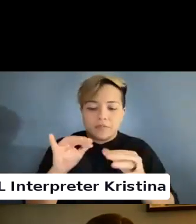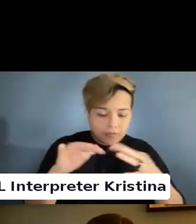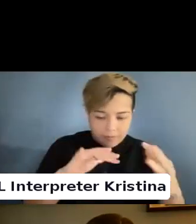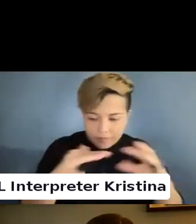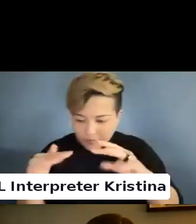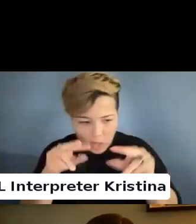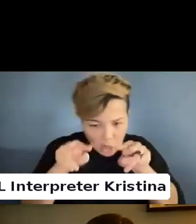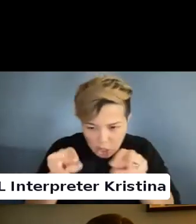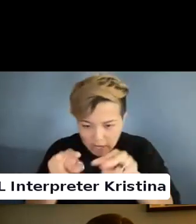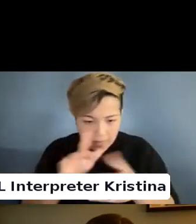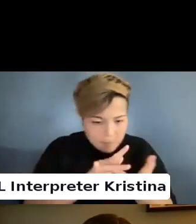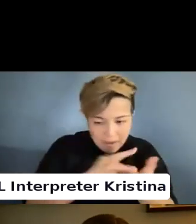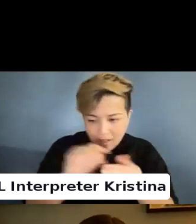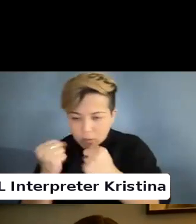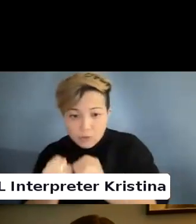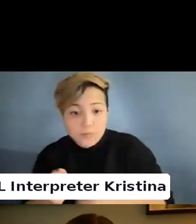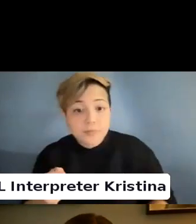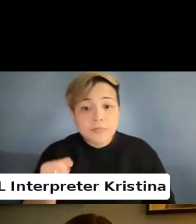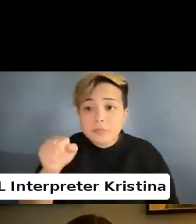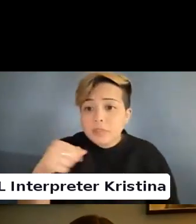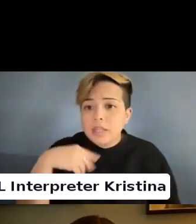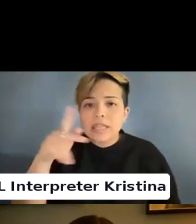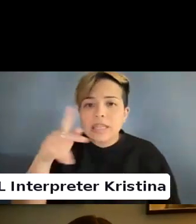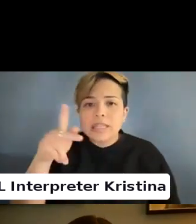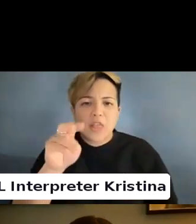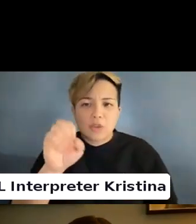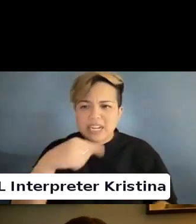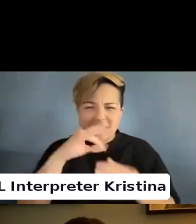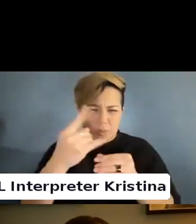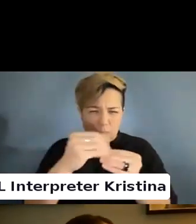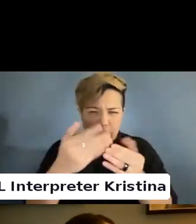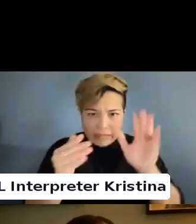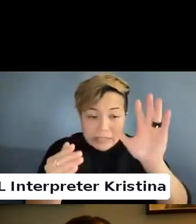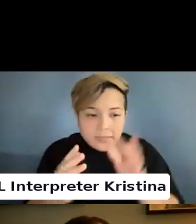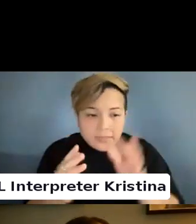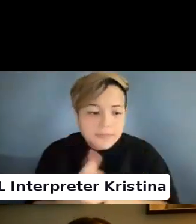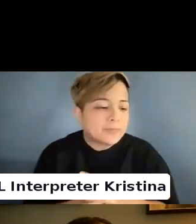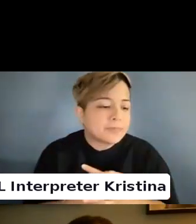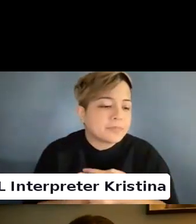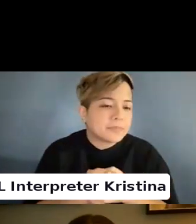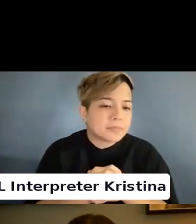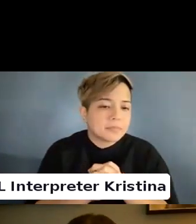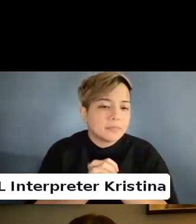Can I say one more thing? This is Catherine.